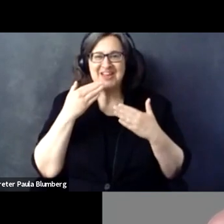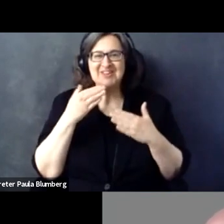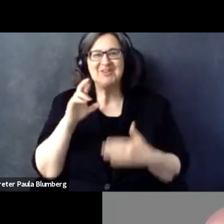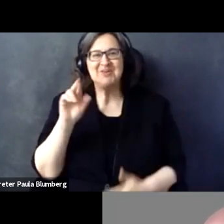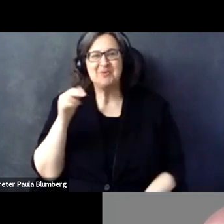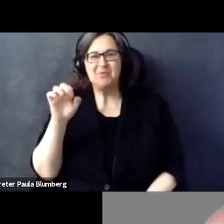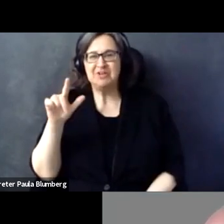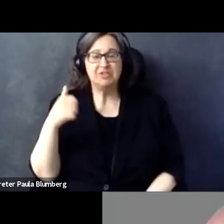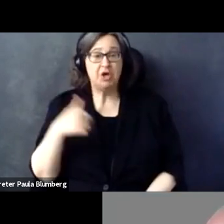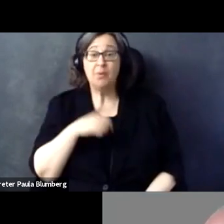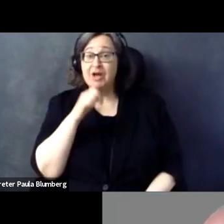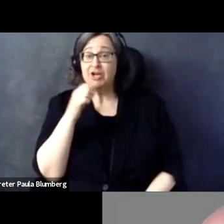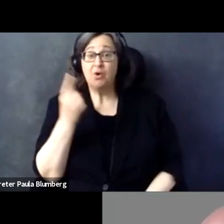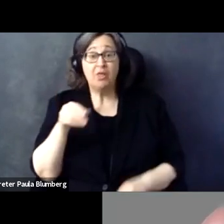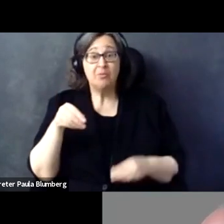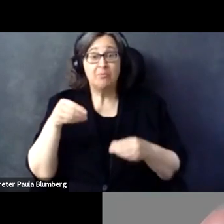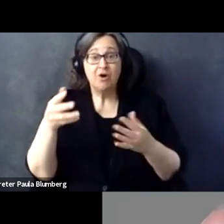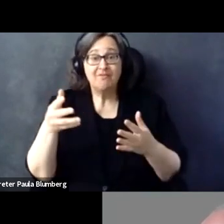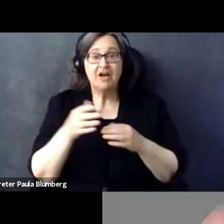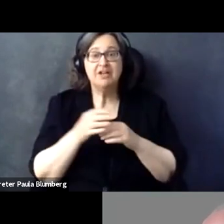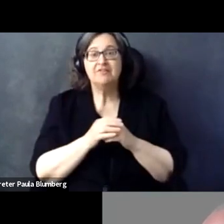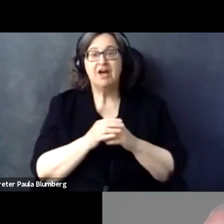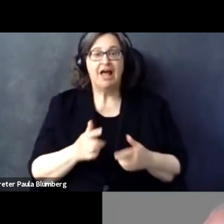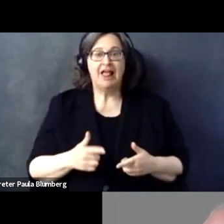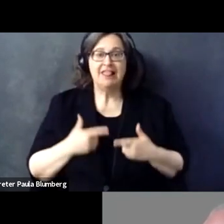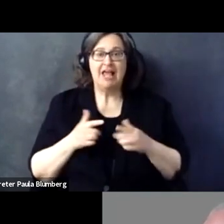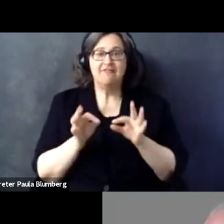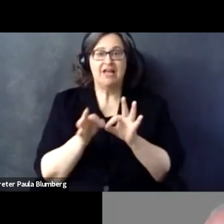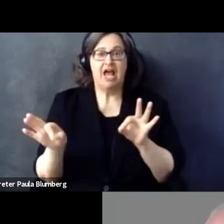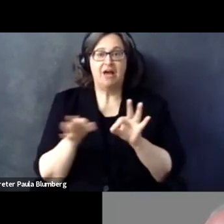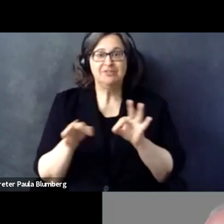Thank you. >> SUSANNA LAURIN: Thank you,